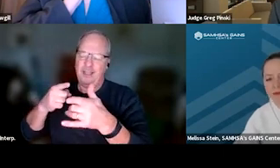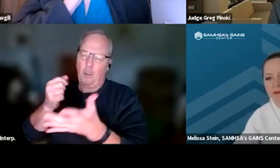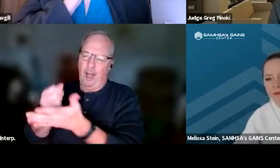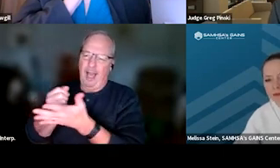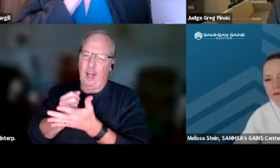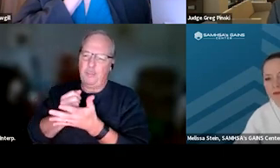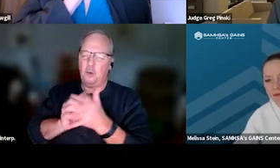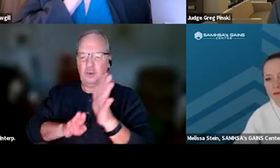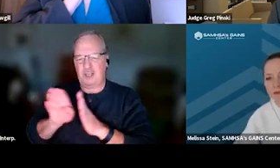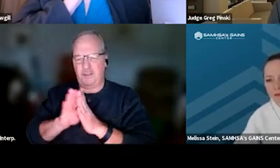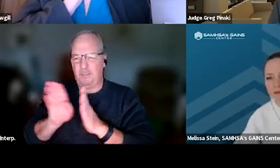incentives and sanctions that work.